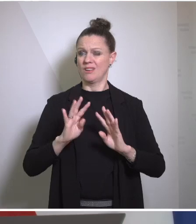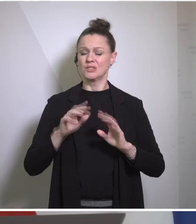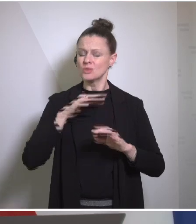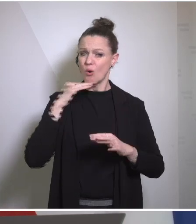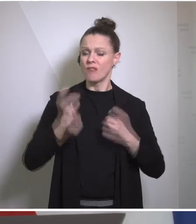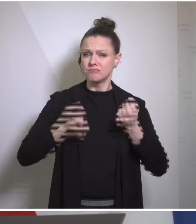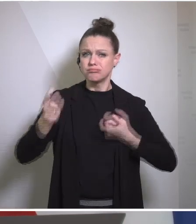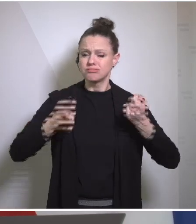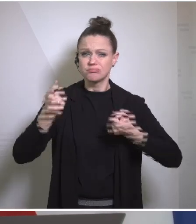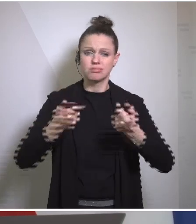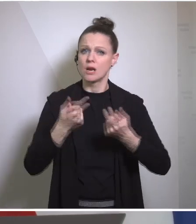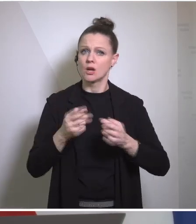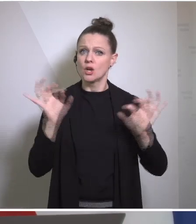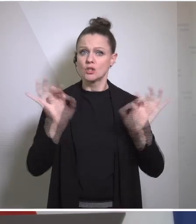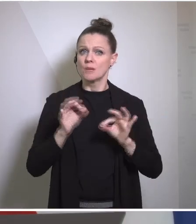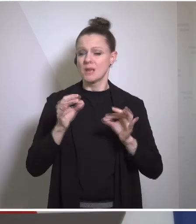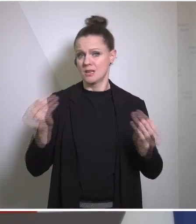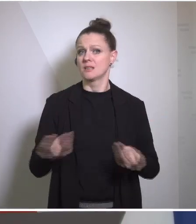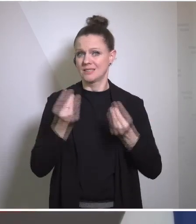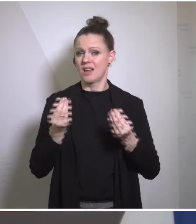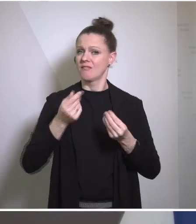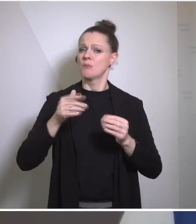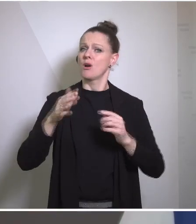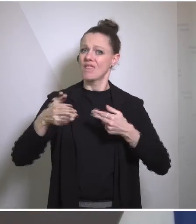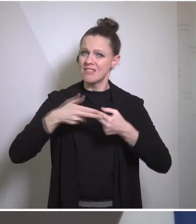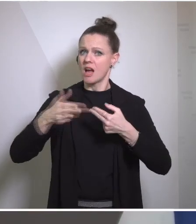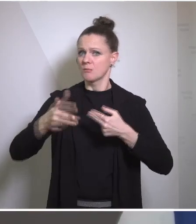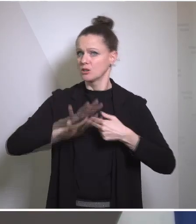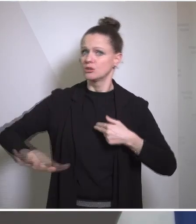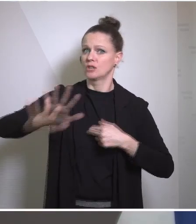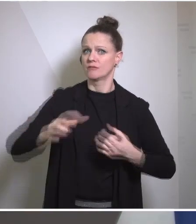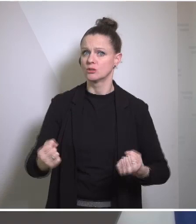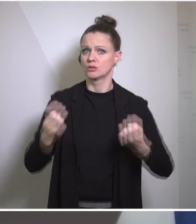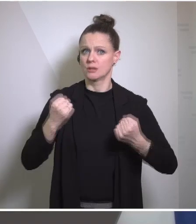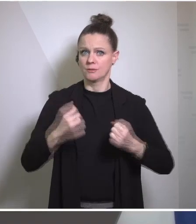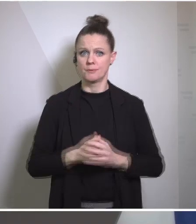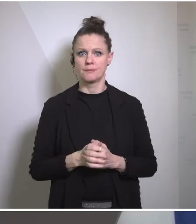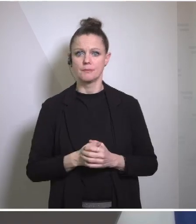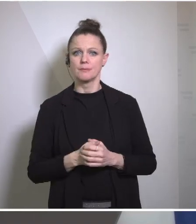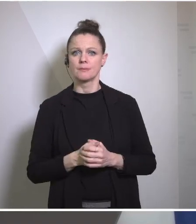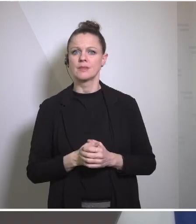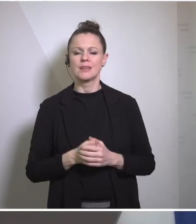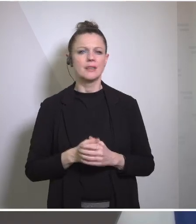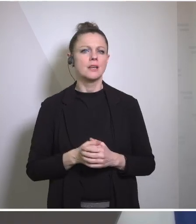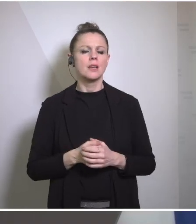that our immediate neighbour is stabilized. And there's no vacuum in politics, so either we manage